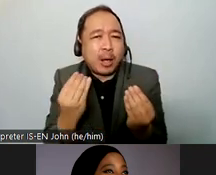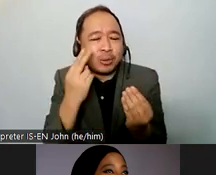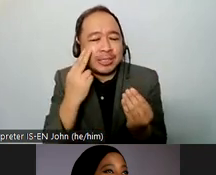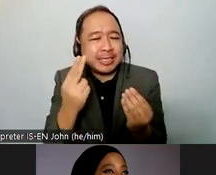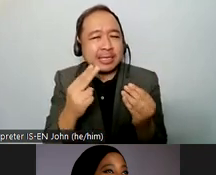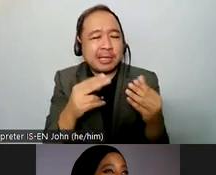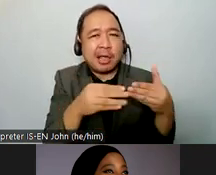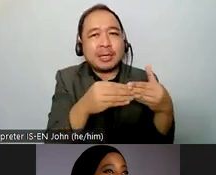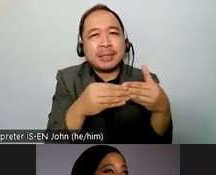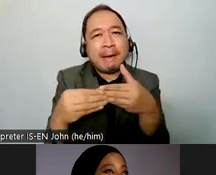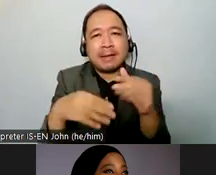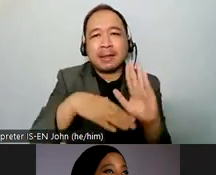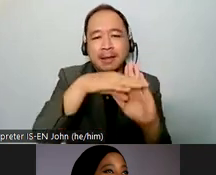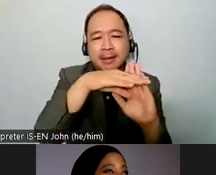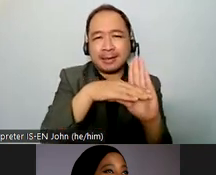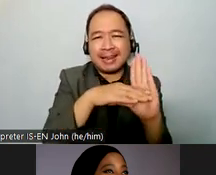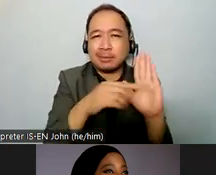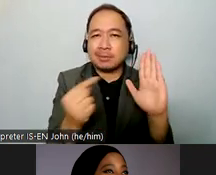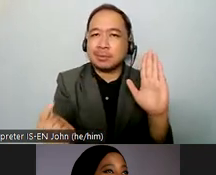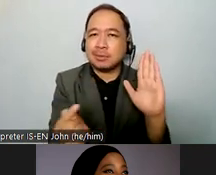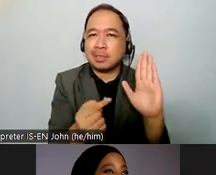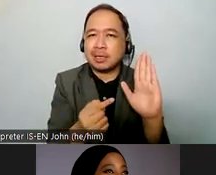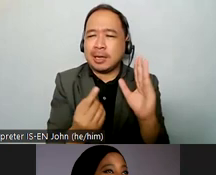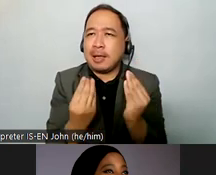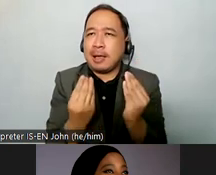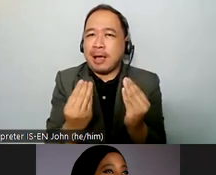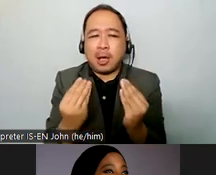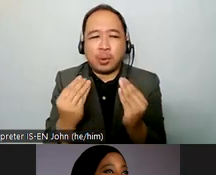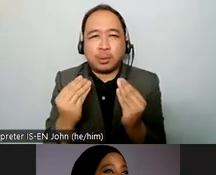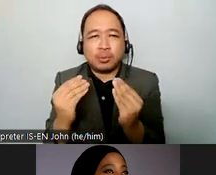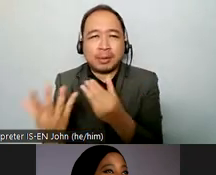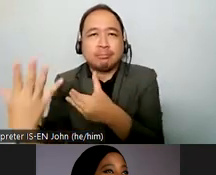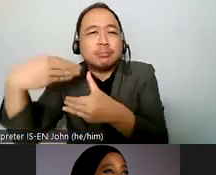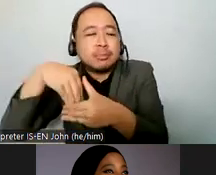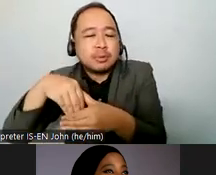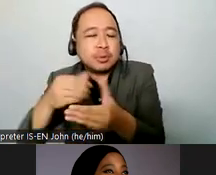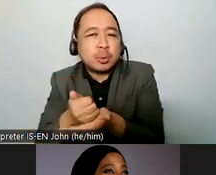the importance of these guidelines for our future advocacy for the entire disability movement